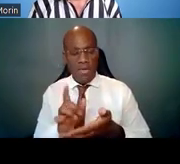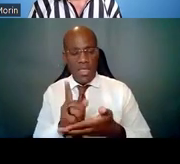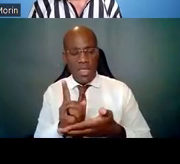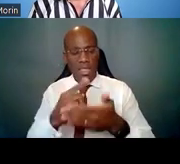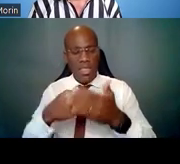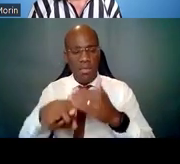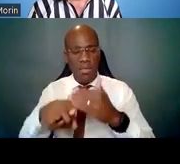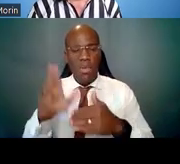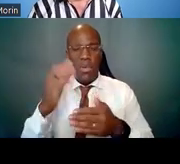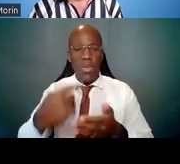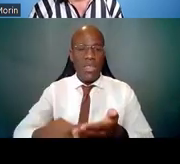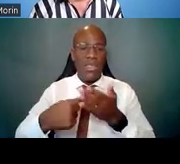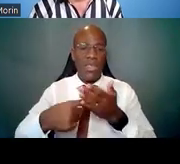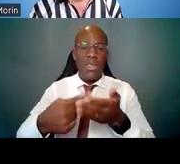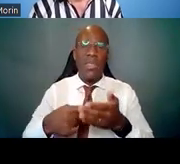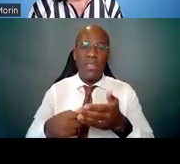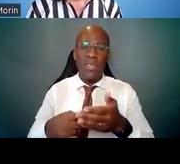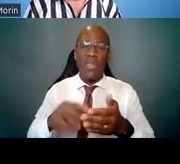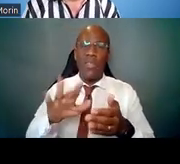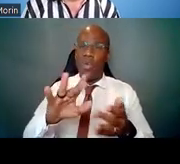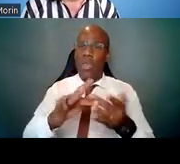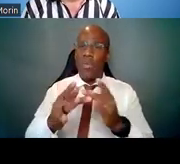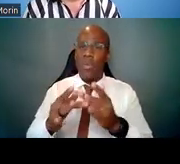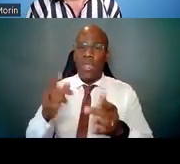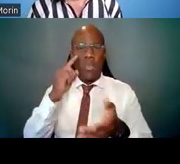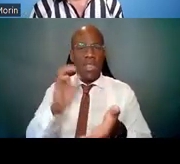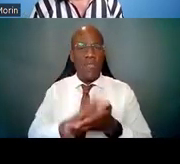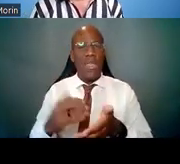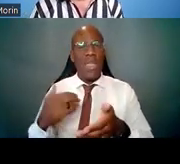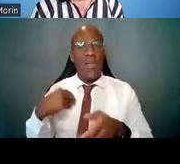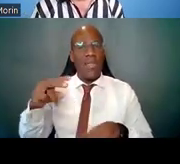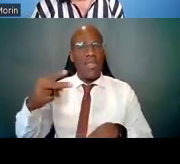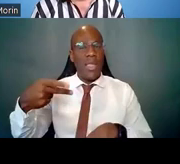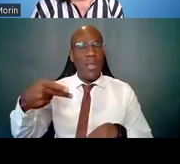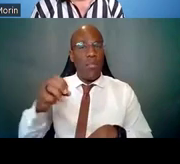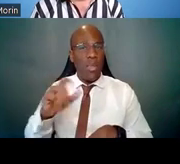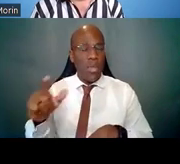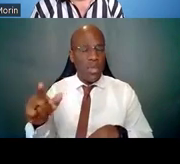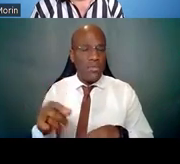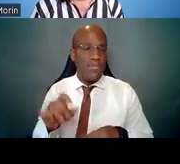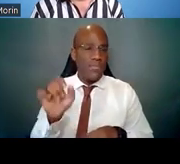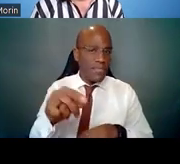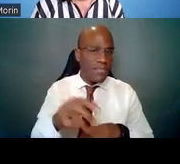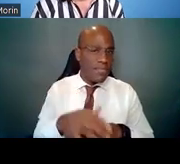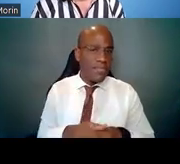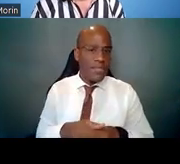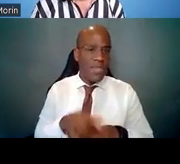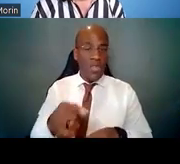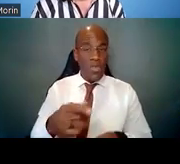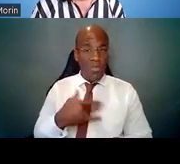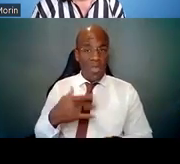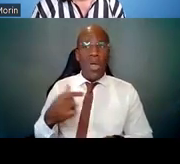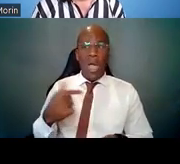and I believe there's another poll. How well do you feel you network within your field?